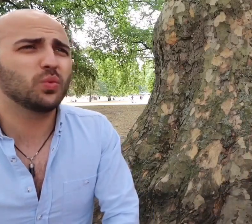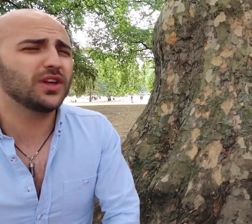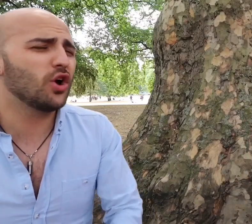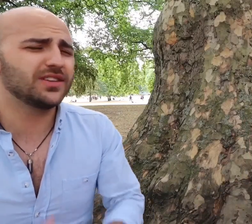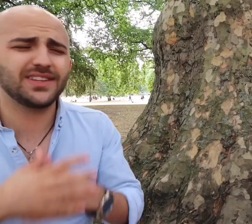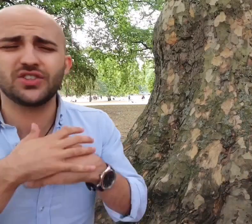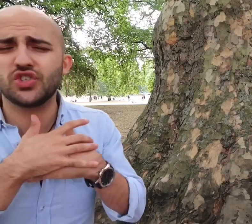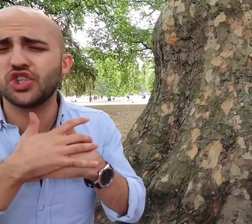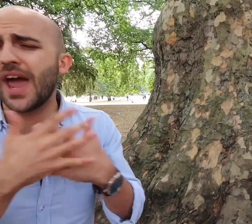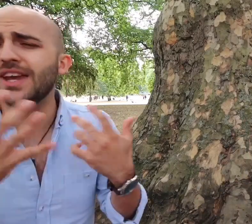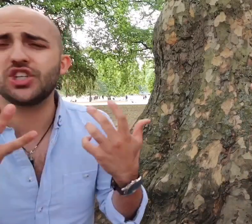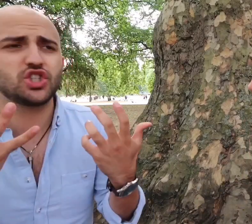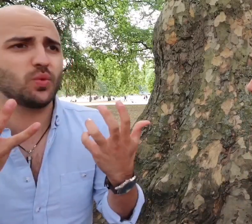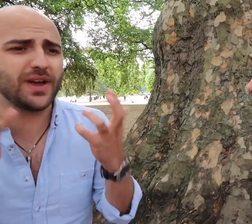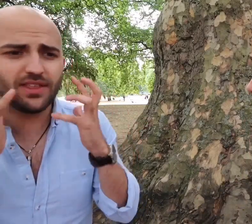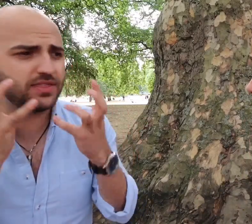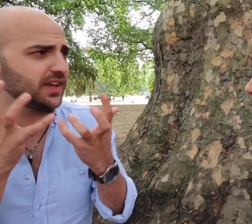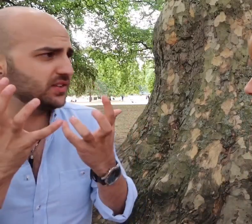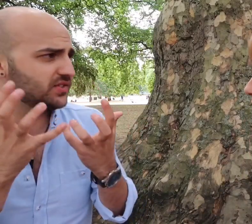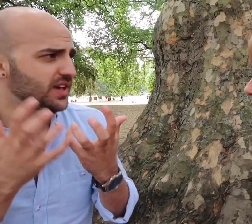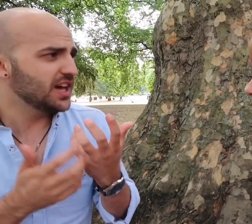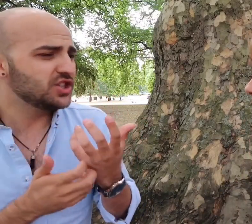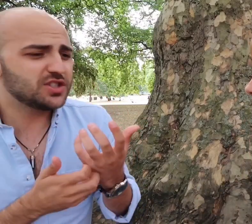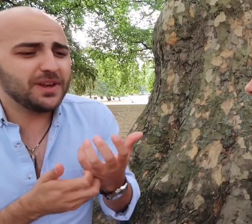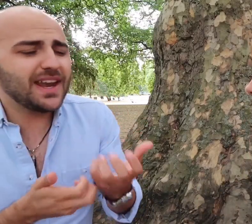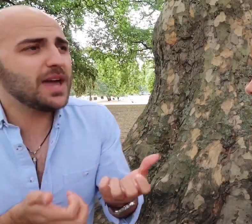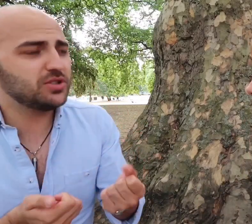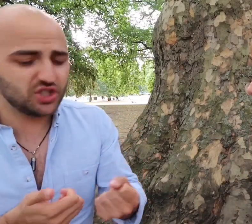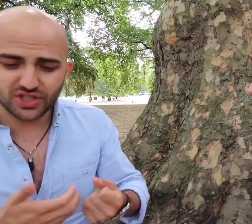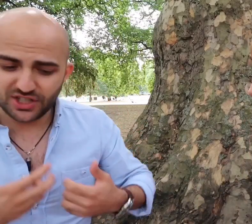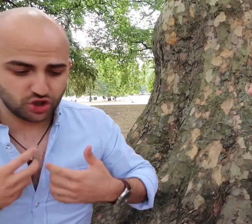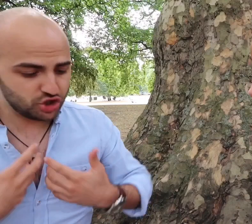honesty it's changed the way he thinks just being able to just introduce